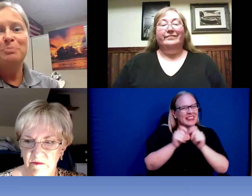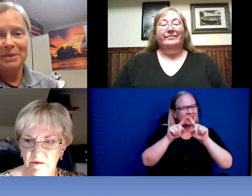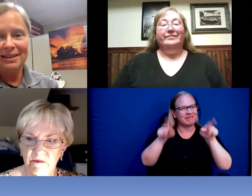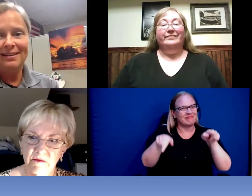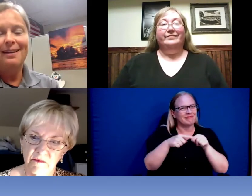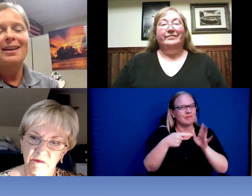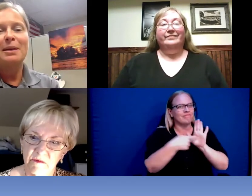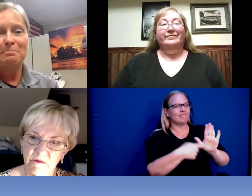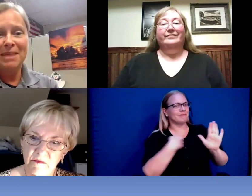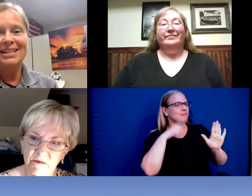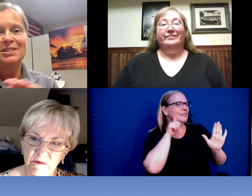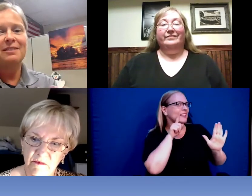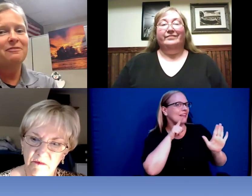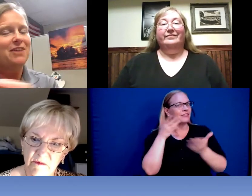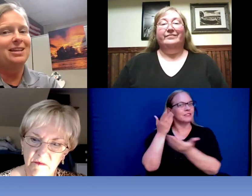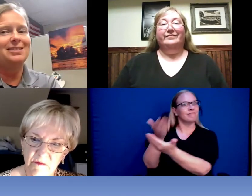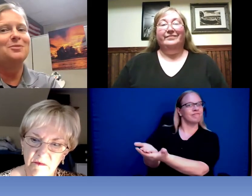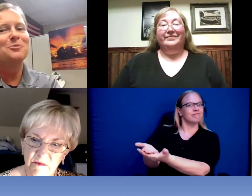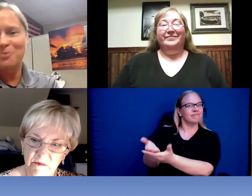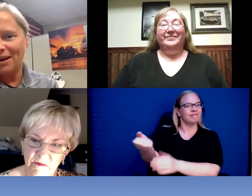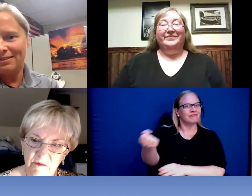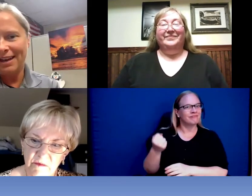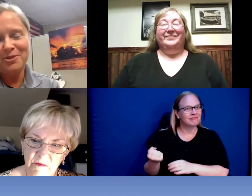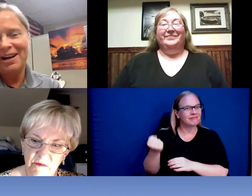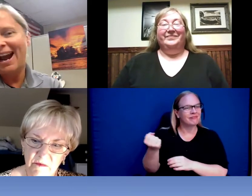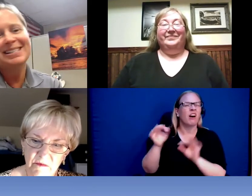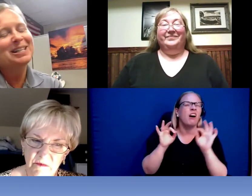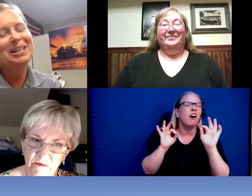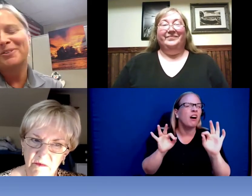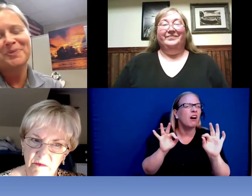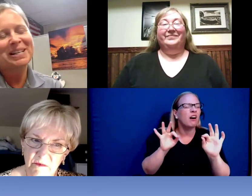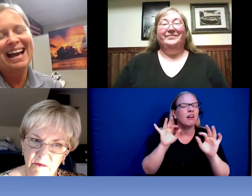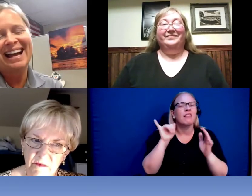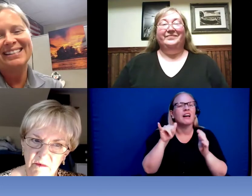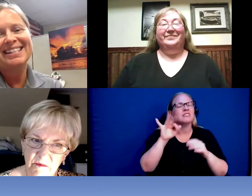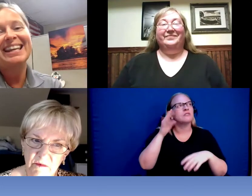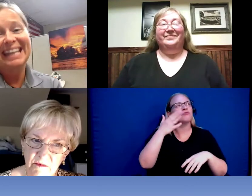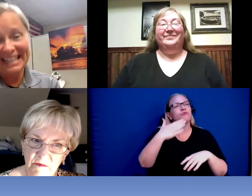would be an amazing fix right there that I didn't even realize existed.